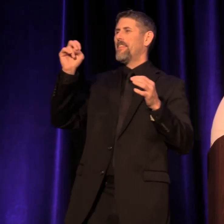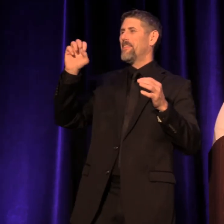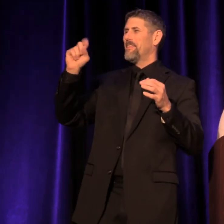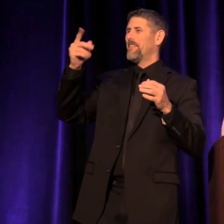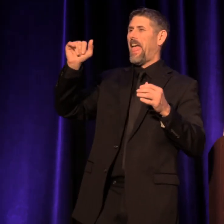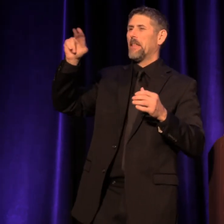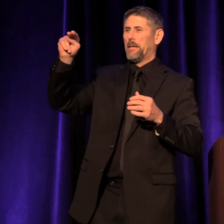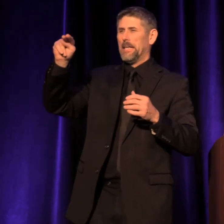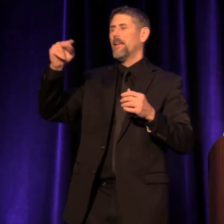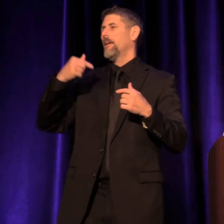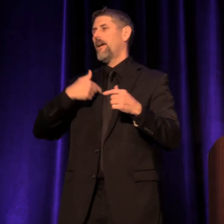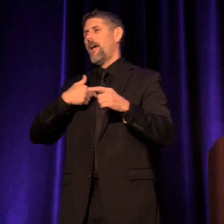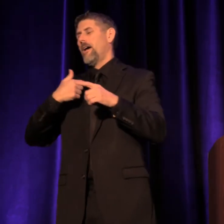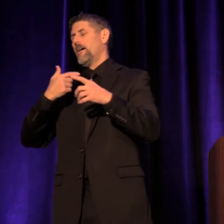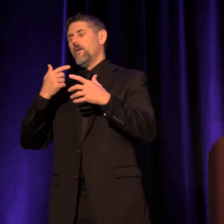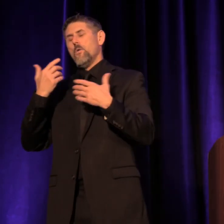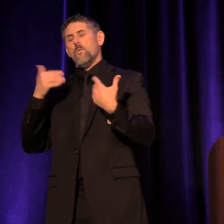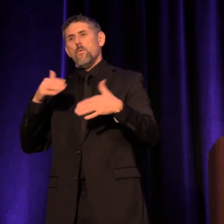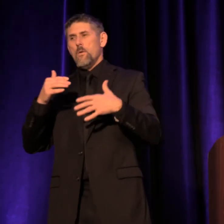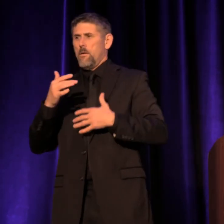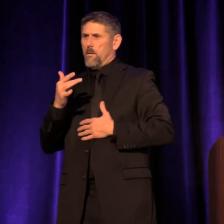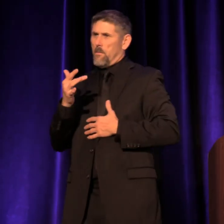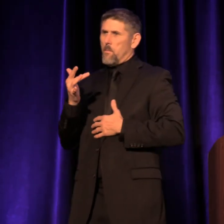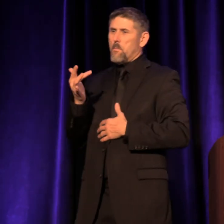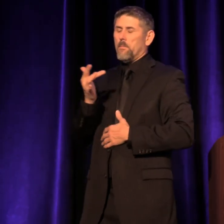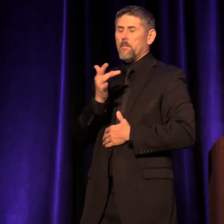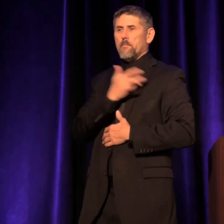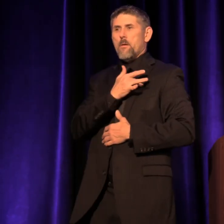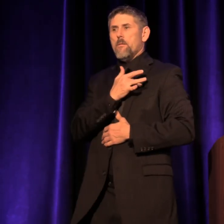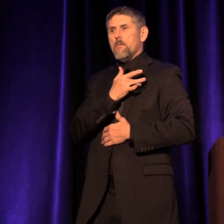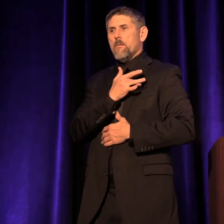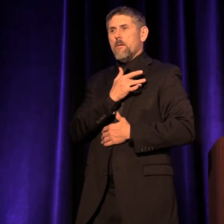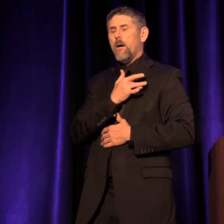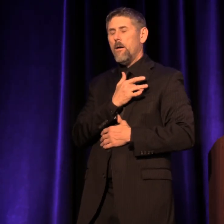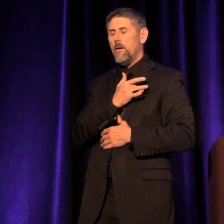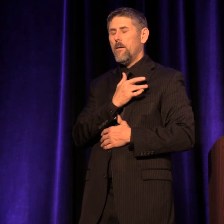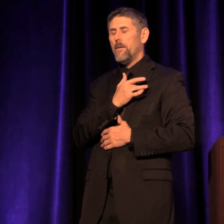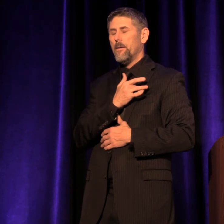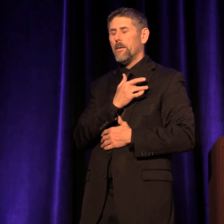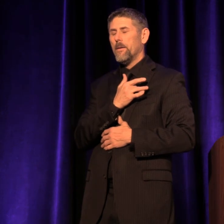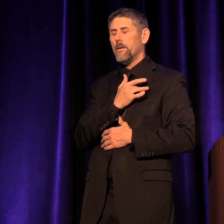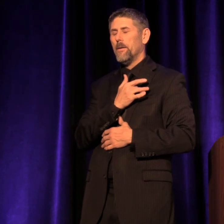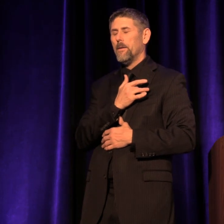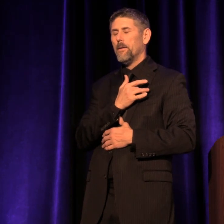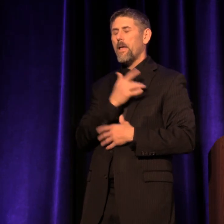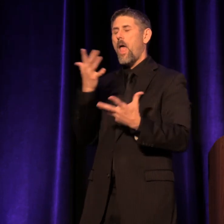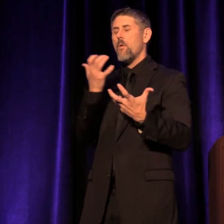I can't tell you how touched I am with this award. (clears throat) I would like to thank everyone at TCG: